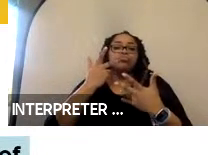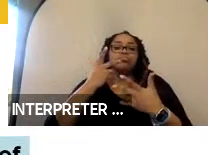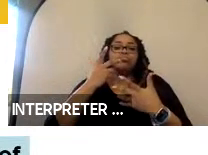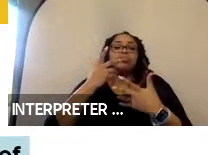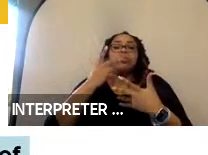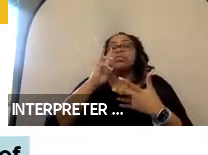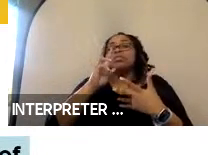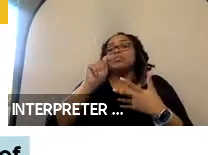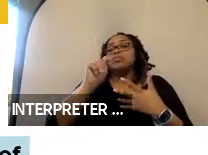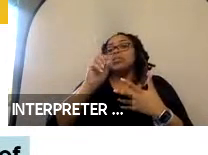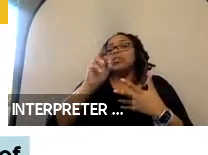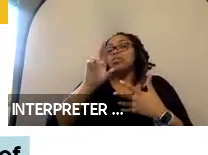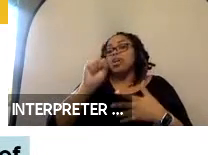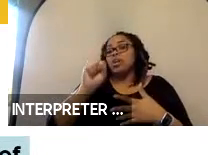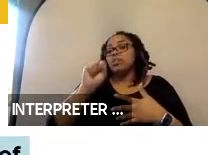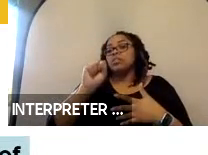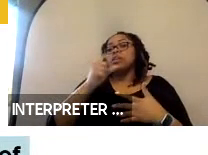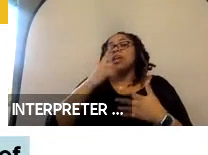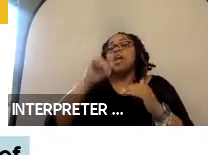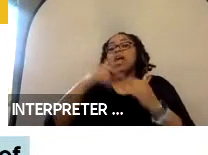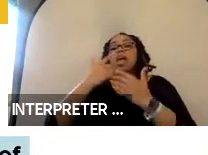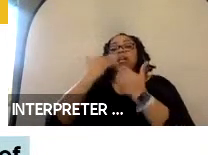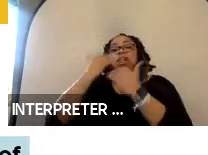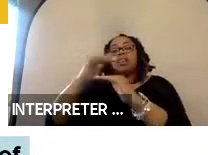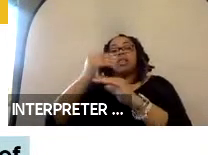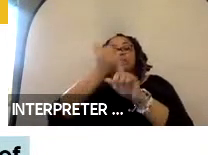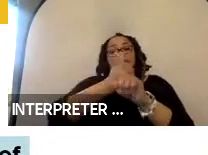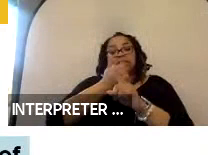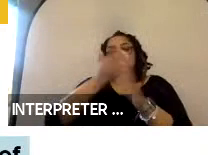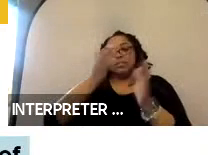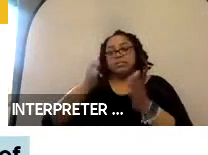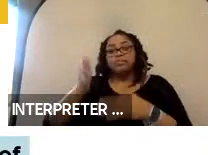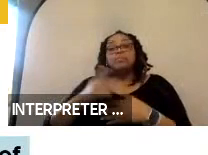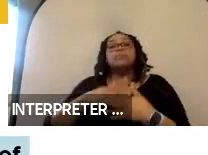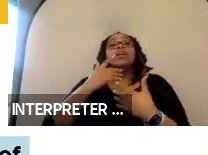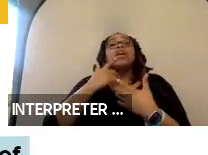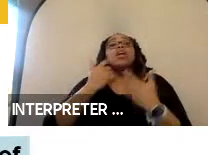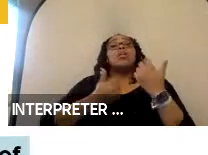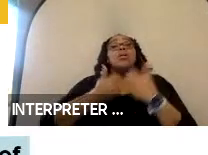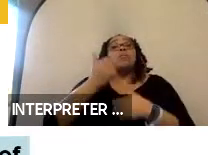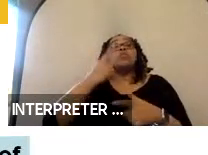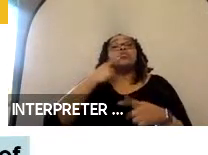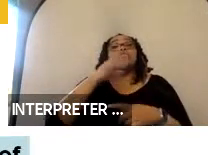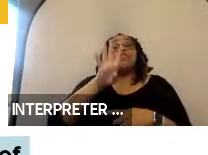used and the limitations of each of them. So, the most common type is a four-point strap